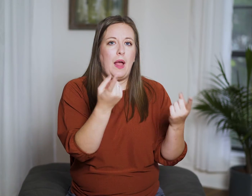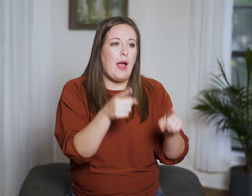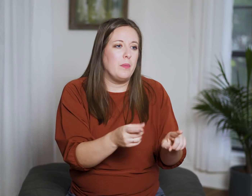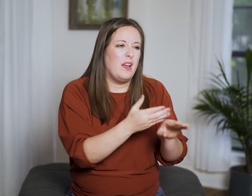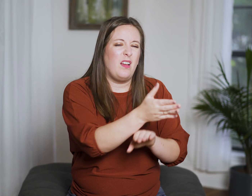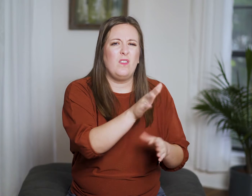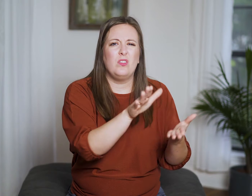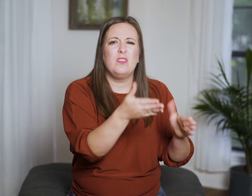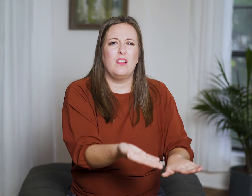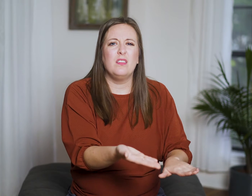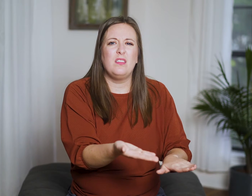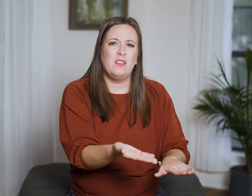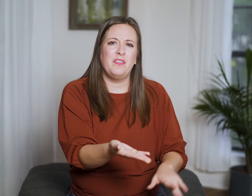about what happens after death,